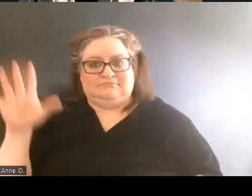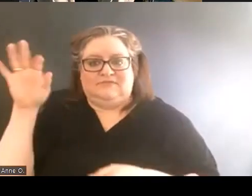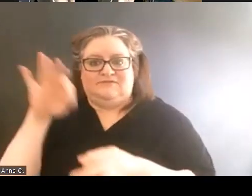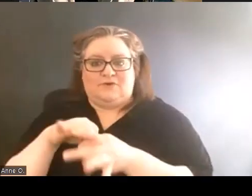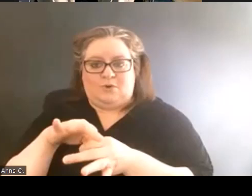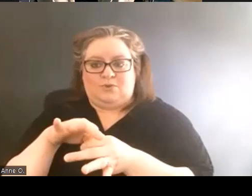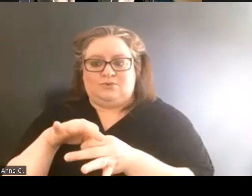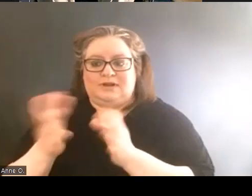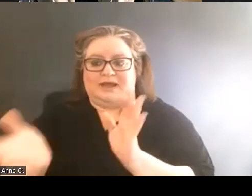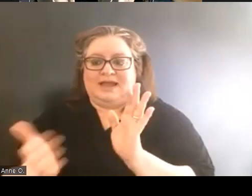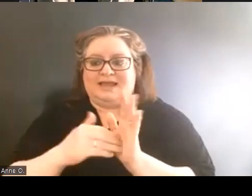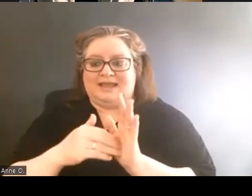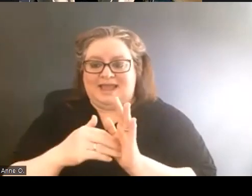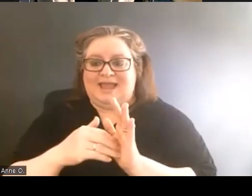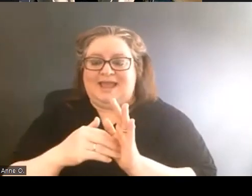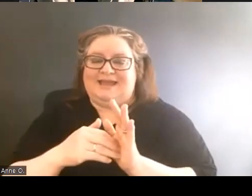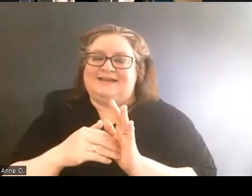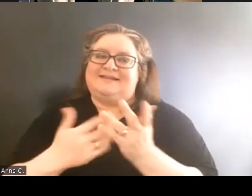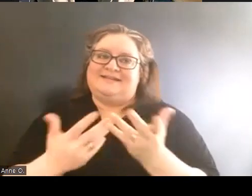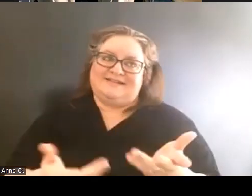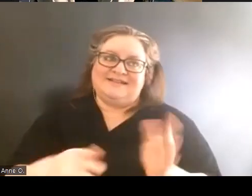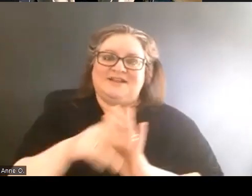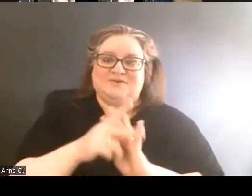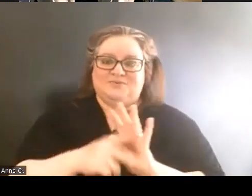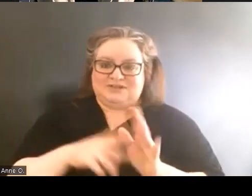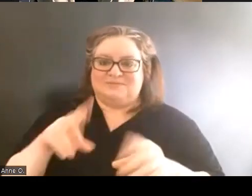again in principle, to provide a space,